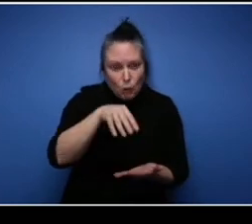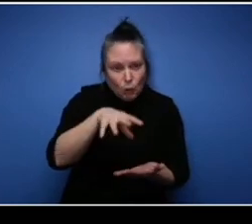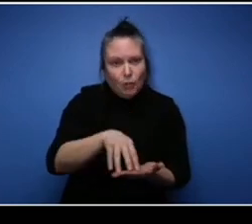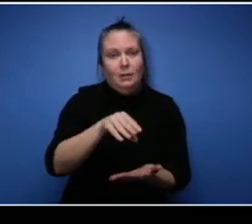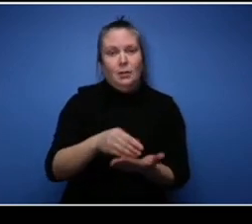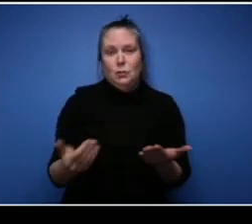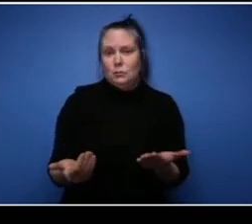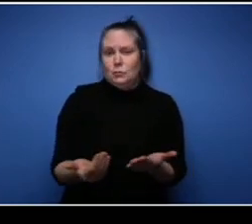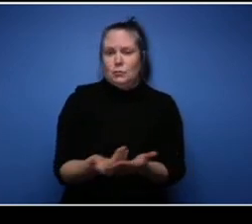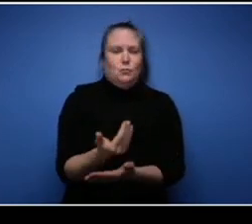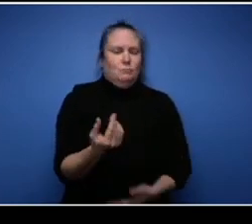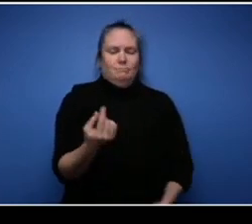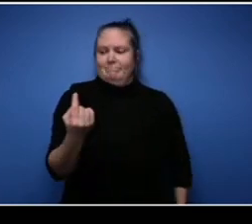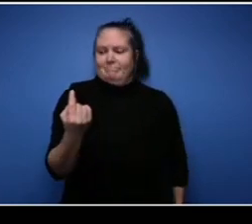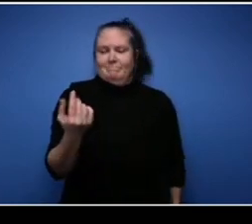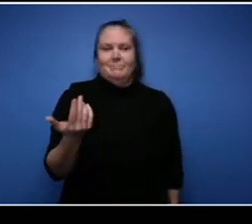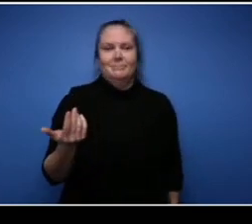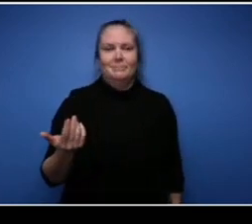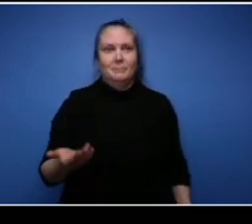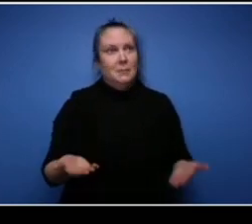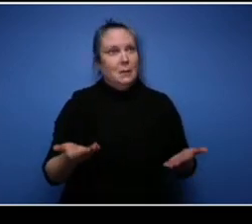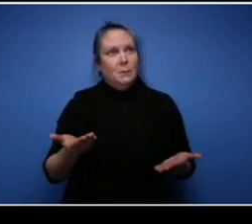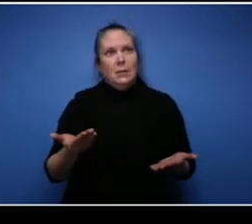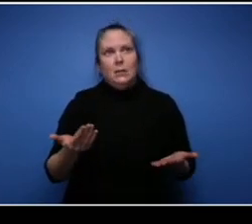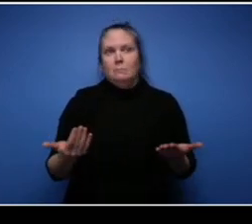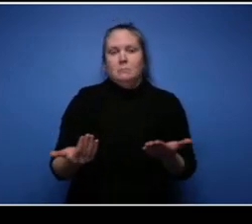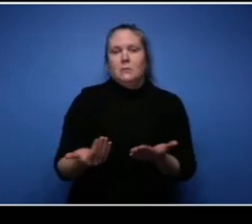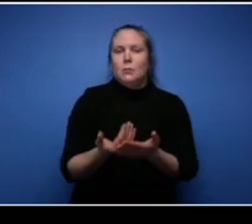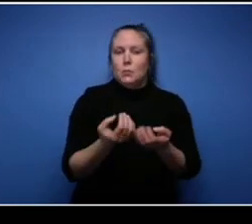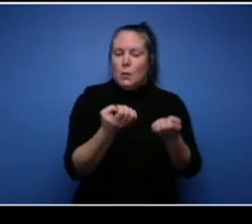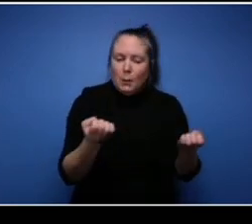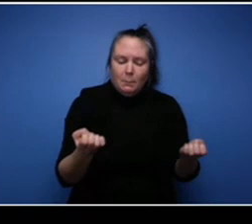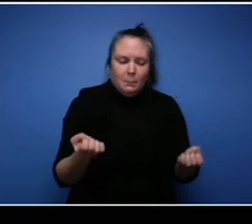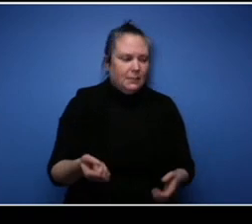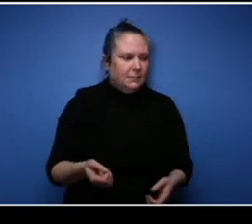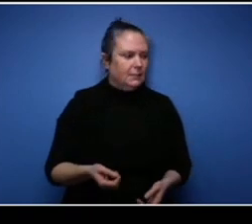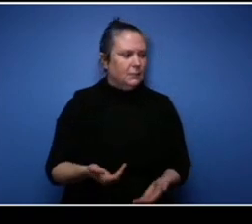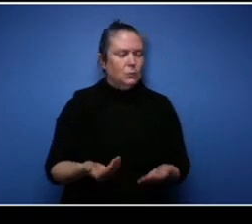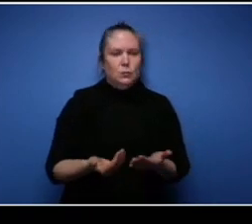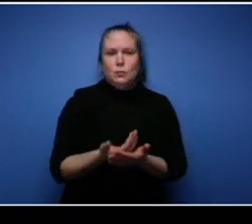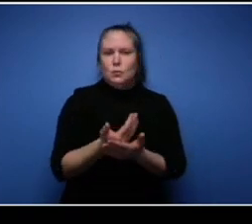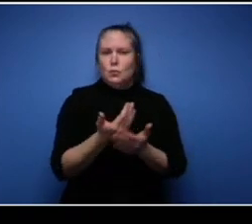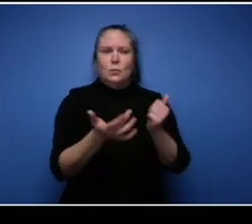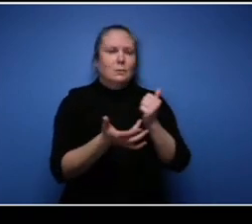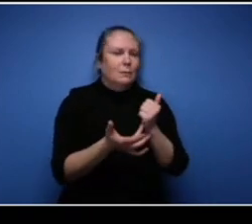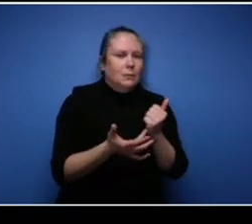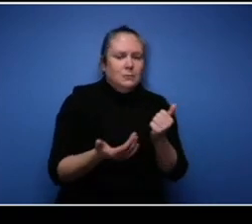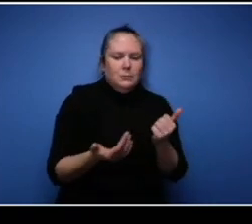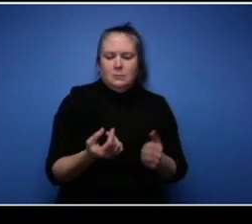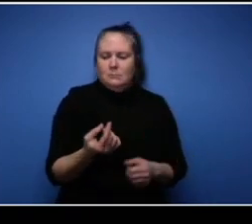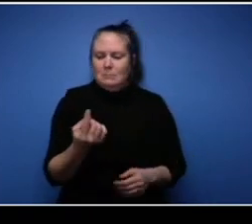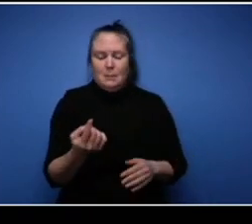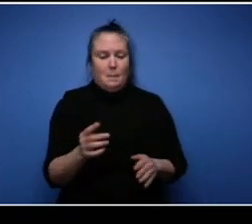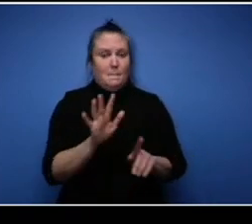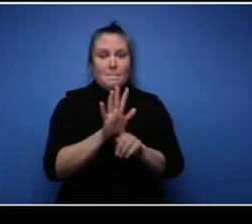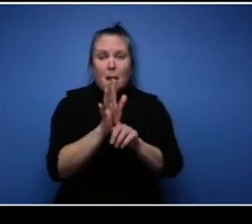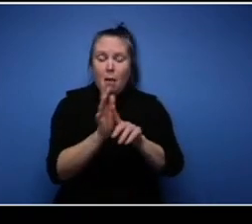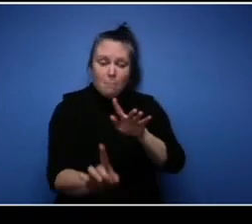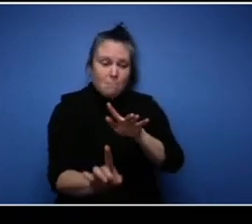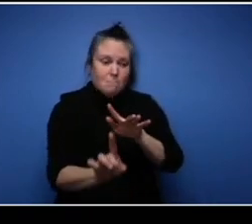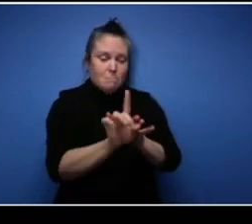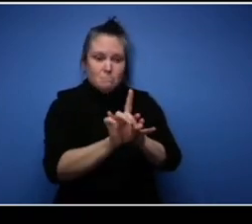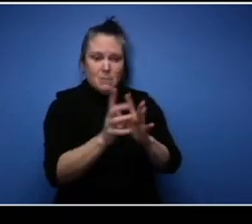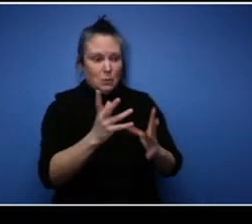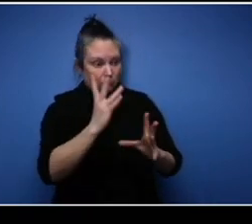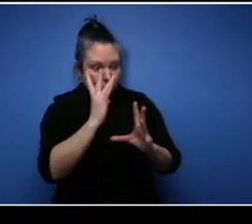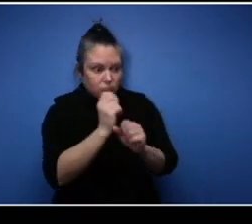it's a new piece of equipment, a new trend or whatever just do that. Work hard, be prepared